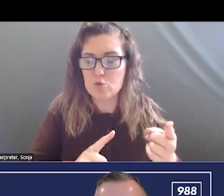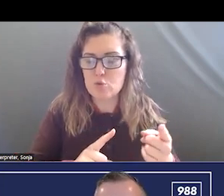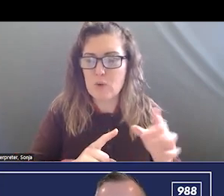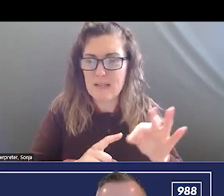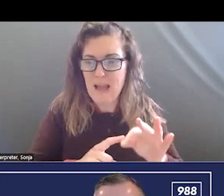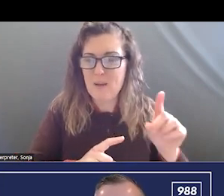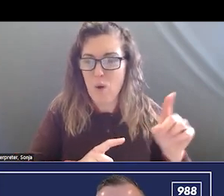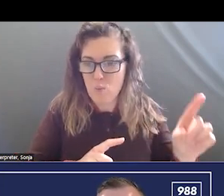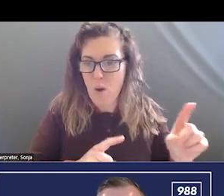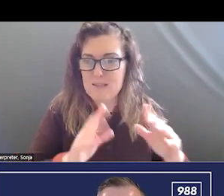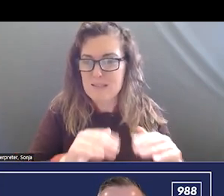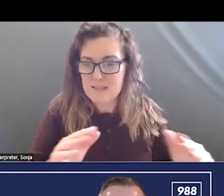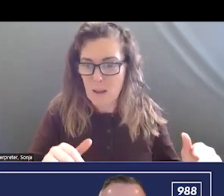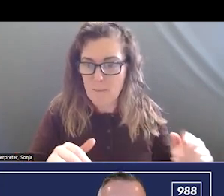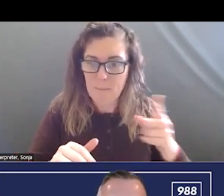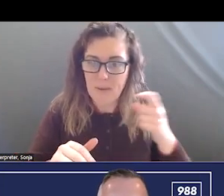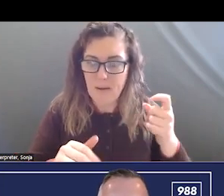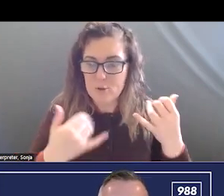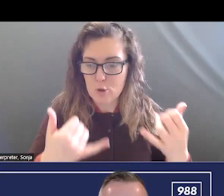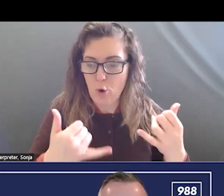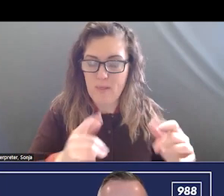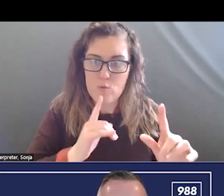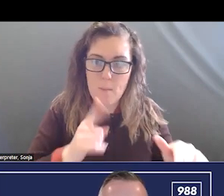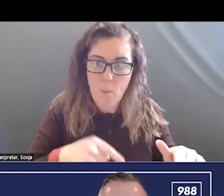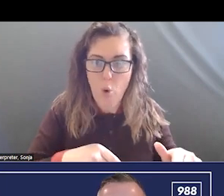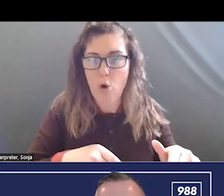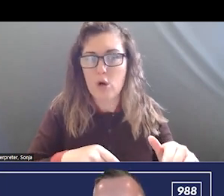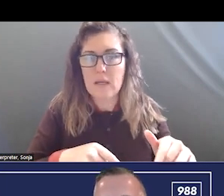SYSTEM BECAUSE THERE ARE RECORDING REQUIREMENTS FOR THAT SO THIS